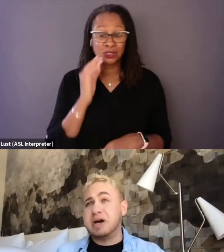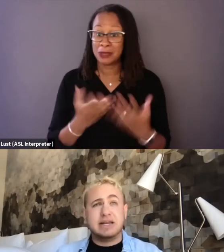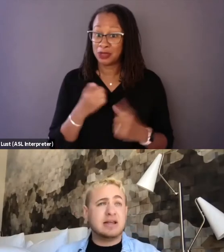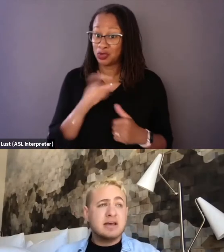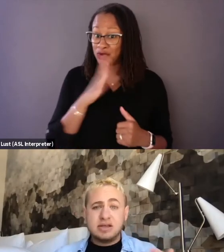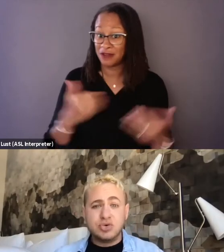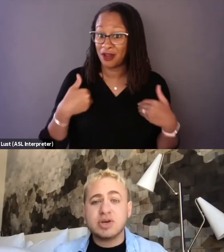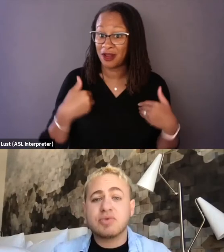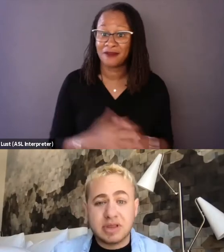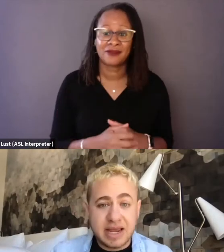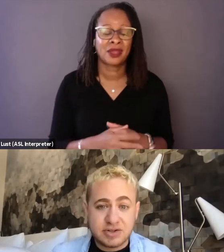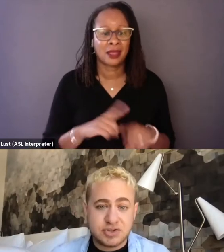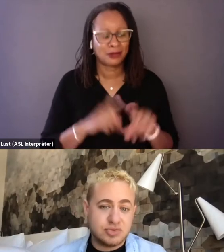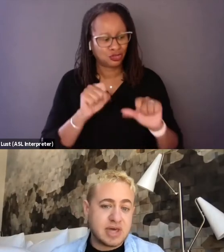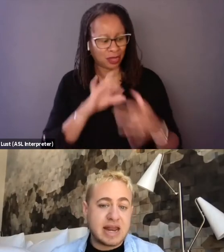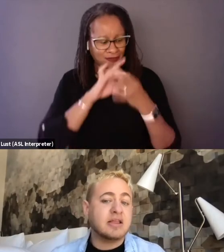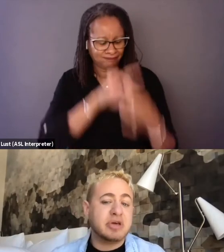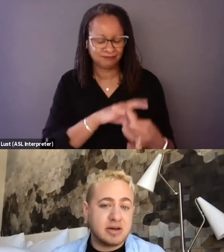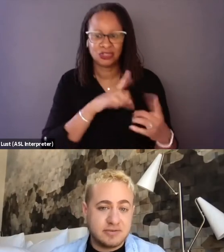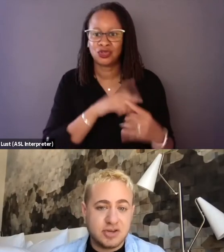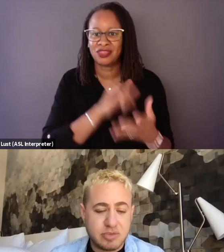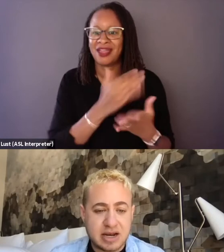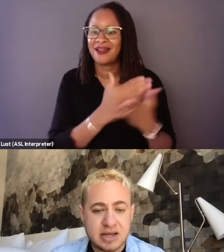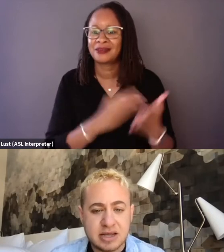but you can relate to that element of humanity.